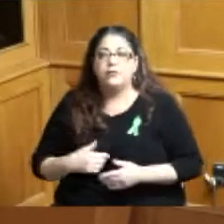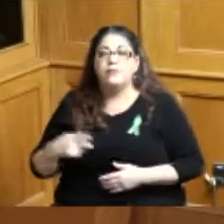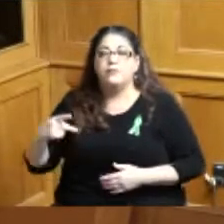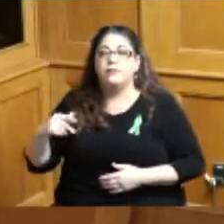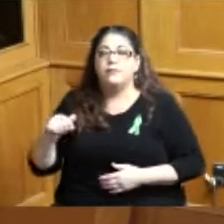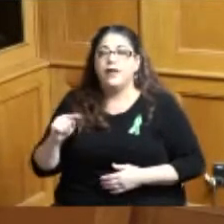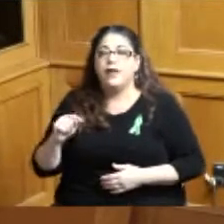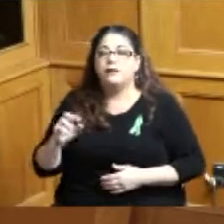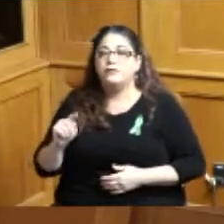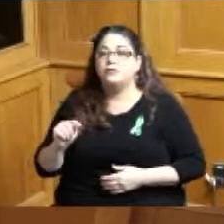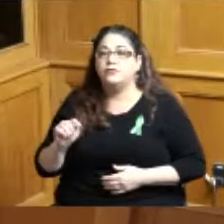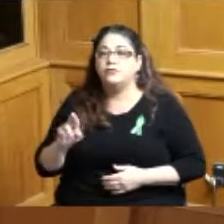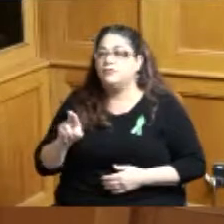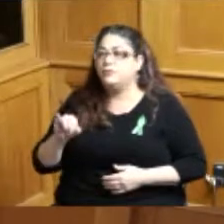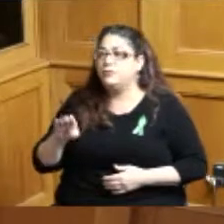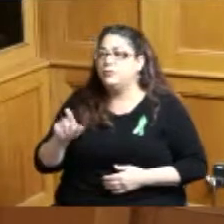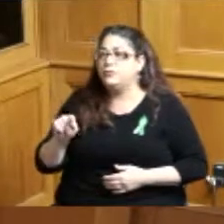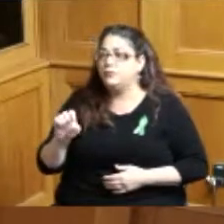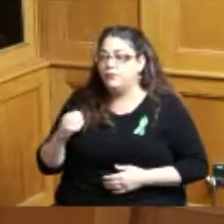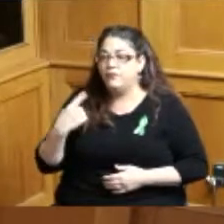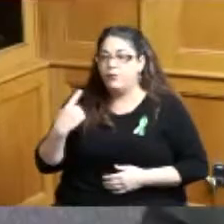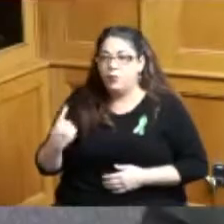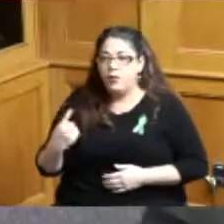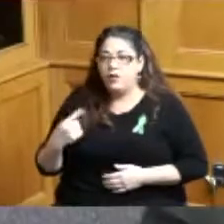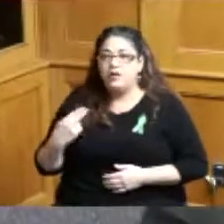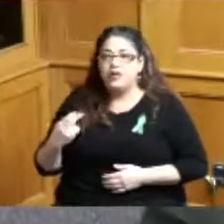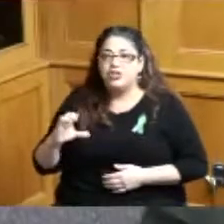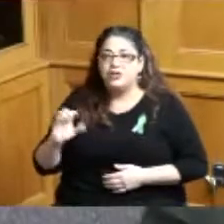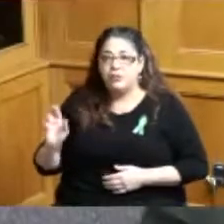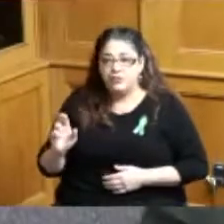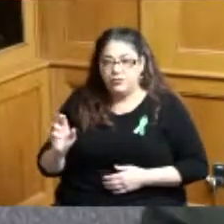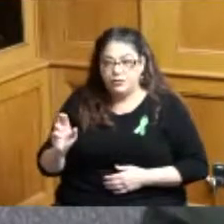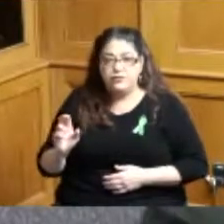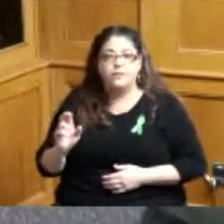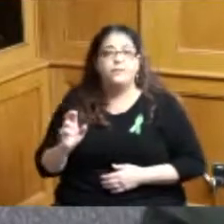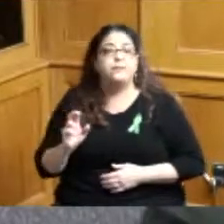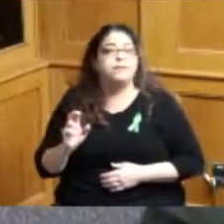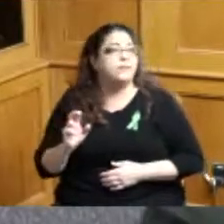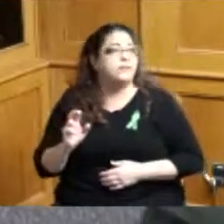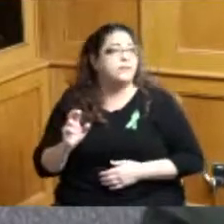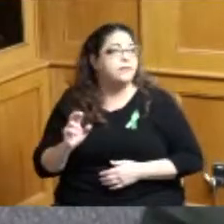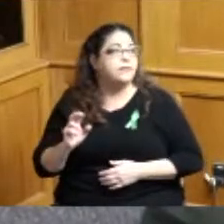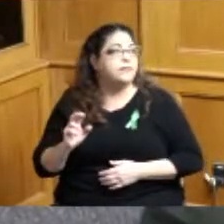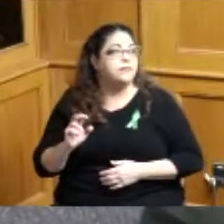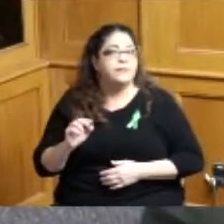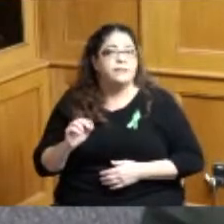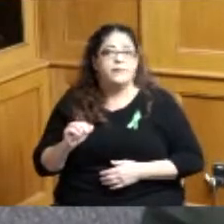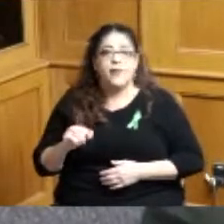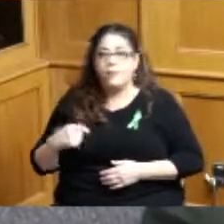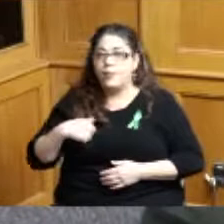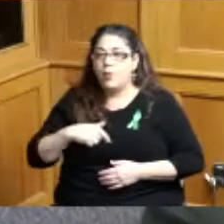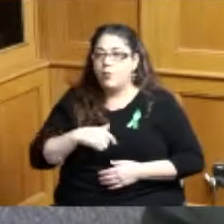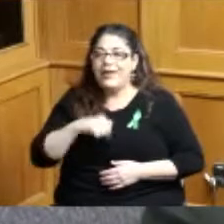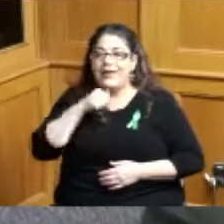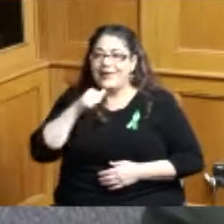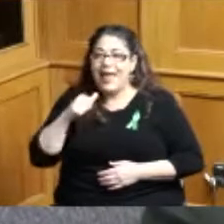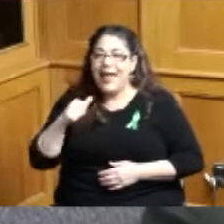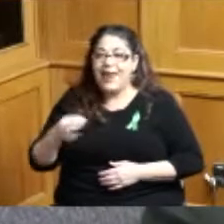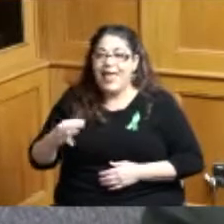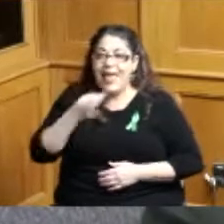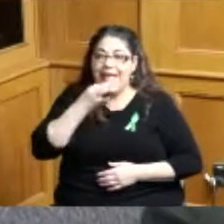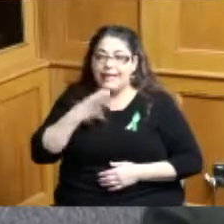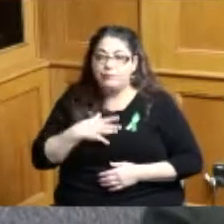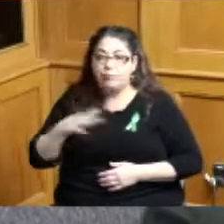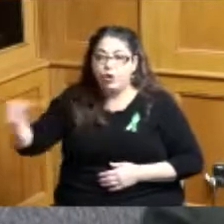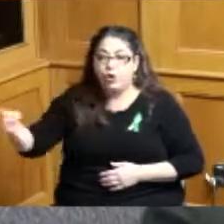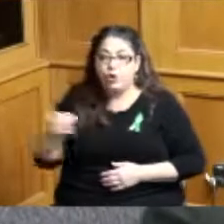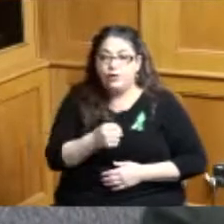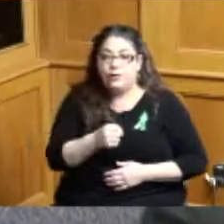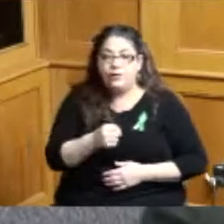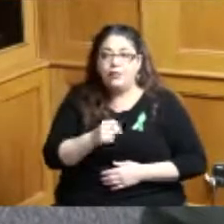who are on HC ARC but we we purposely didn't put a lot of those experts on we wanted to have a broad